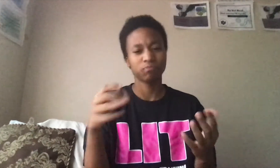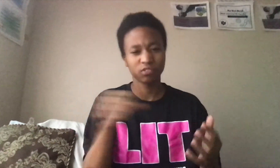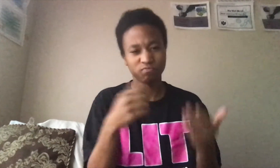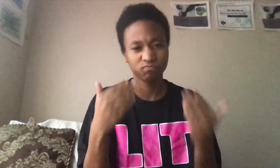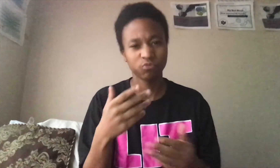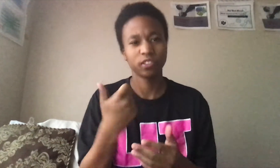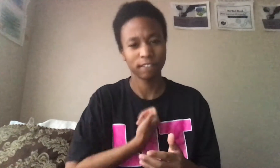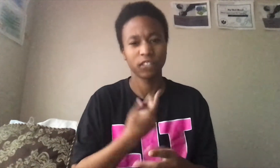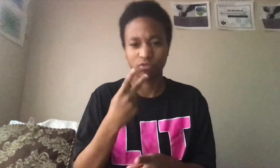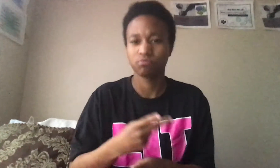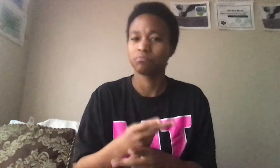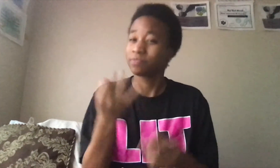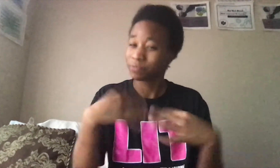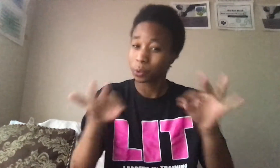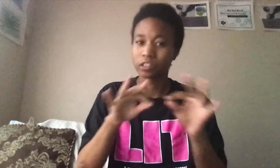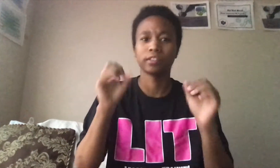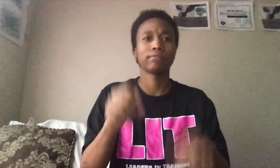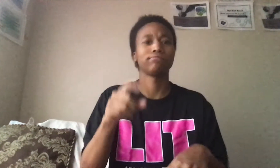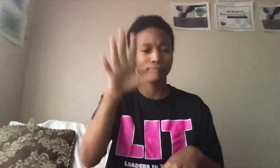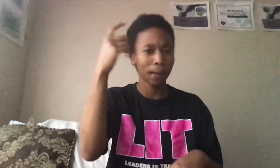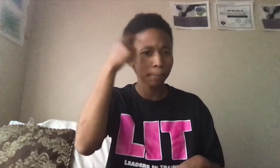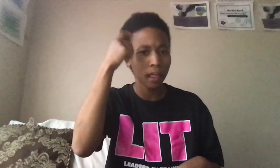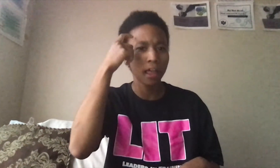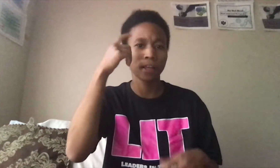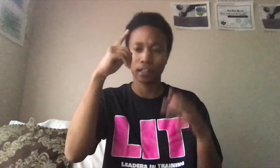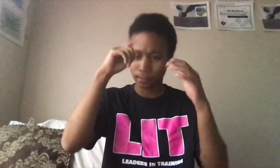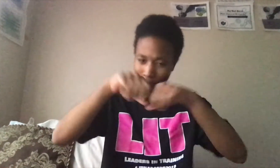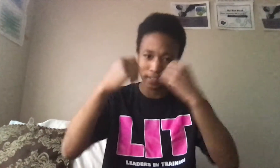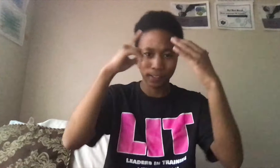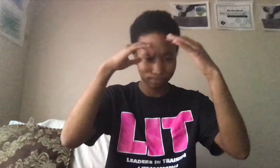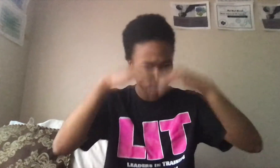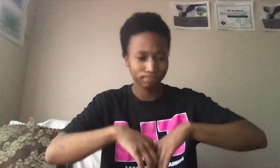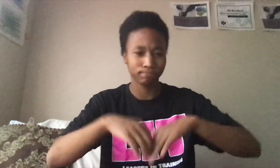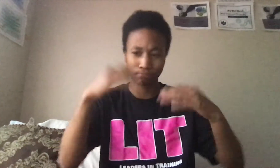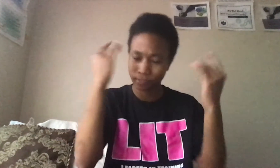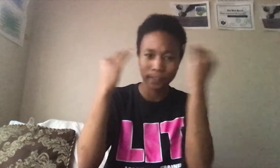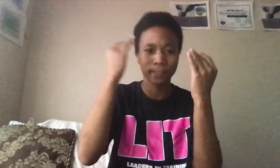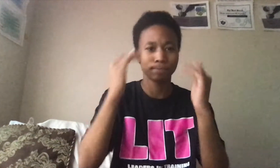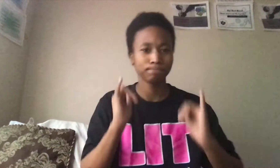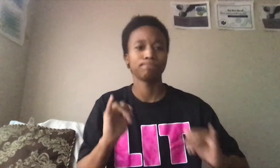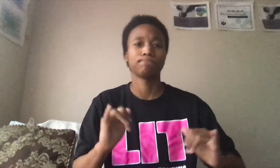So, taking self-care is important, can your brain mind break down thinking critically?